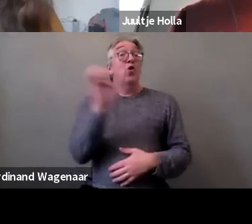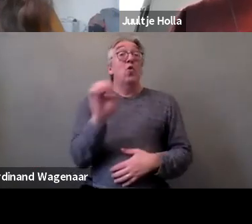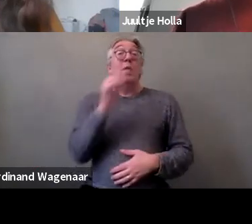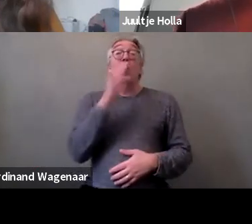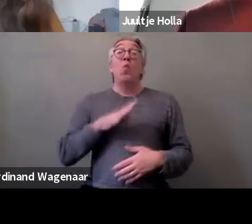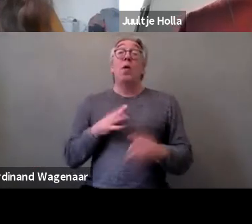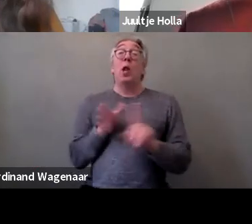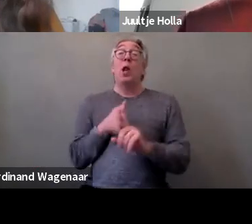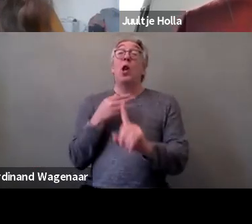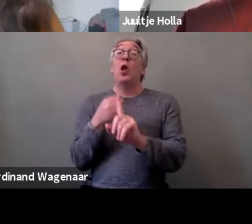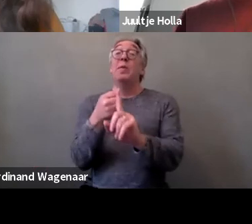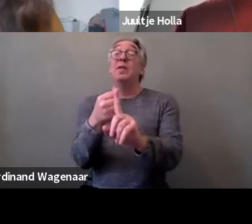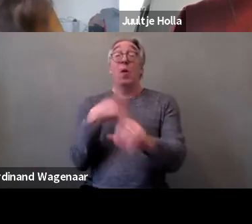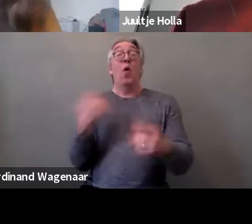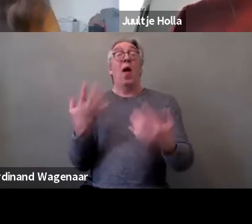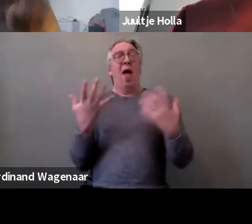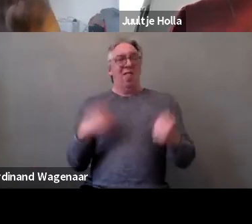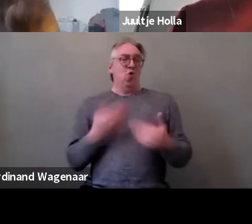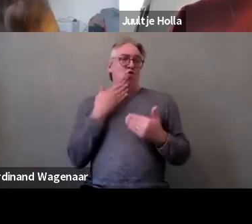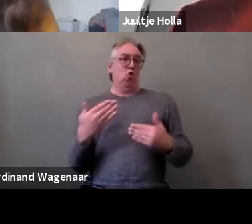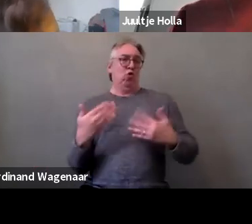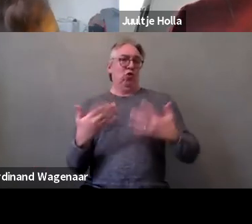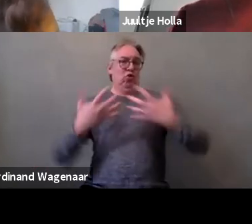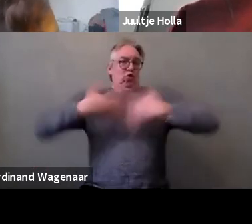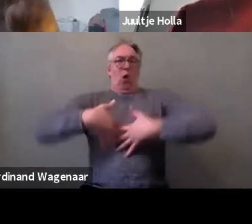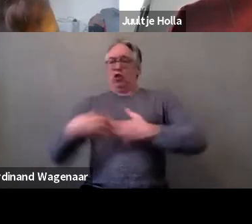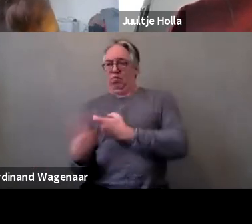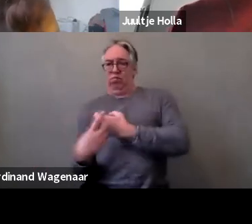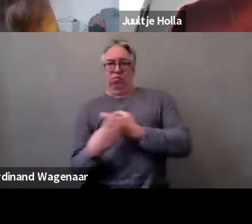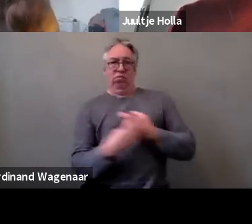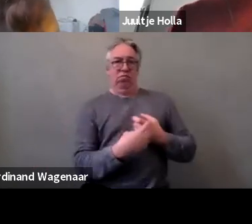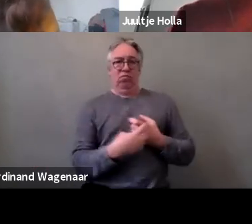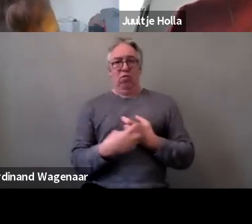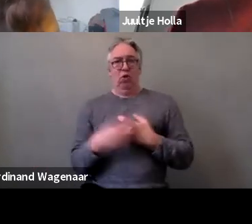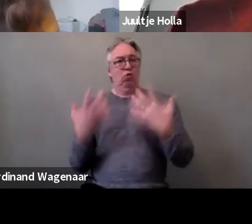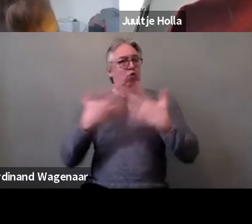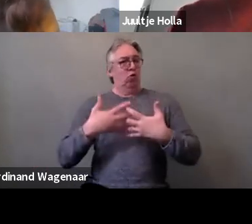movements like this one are really key to build up this movement.